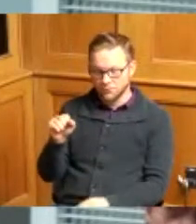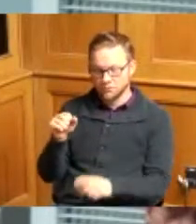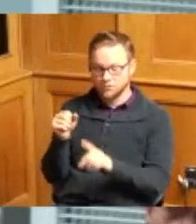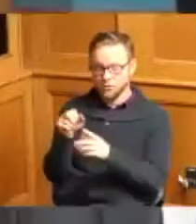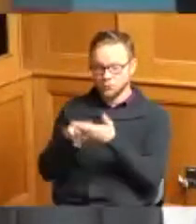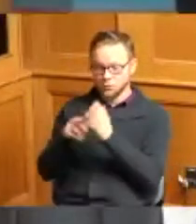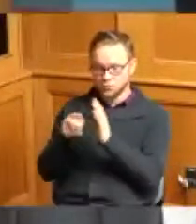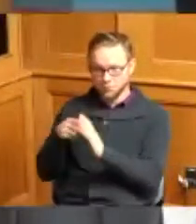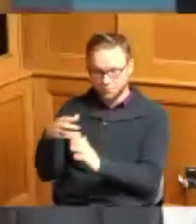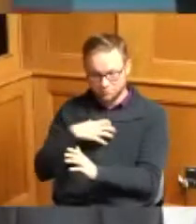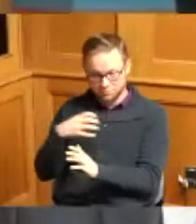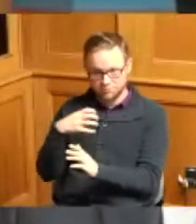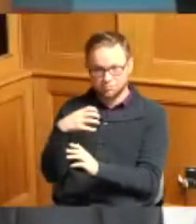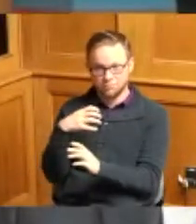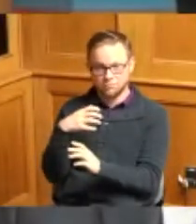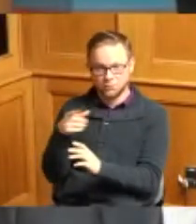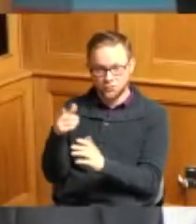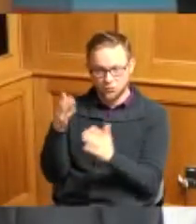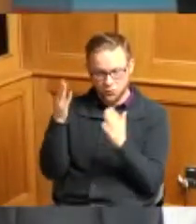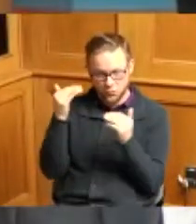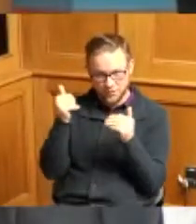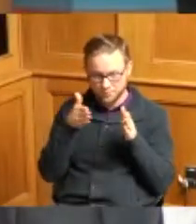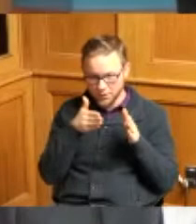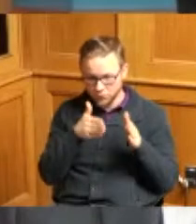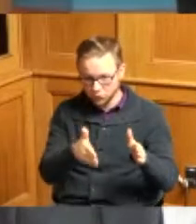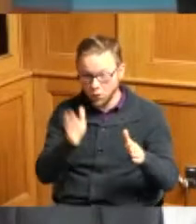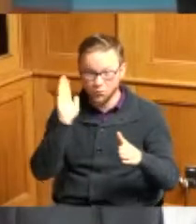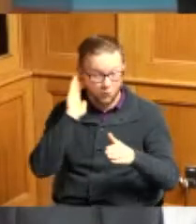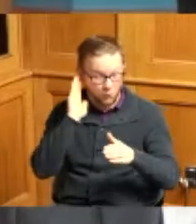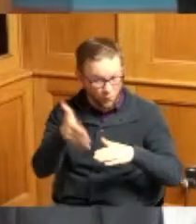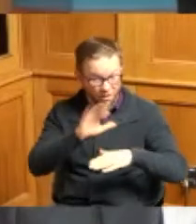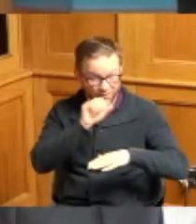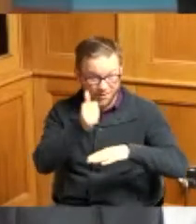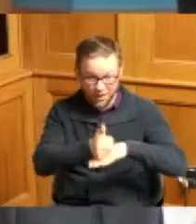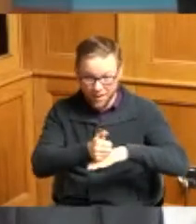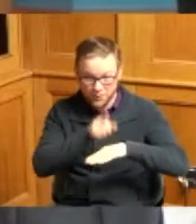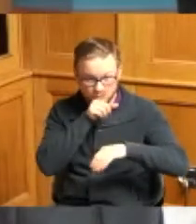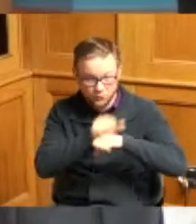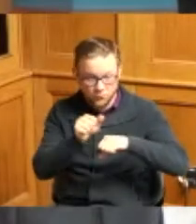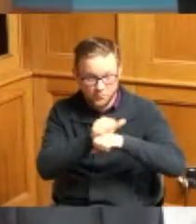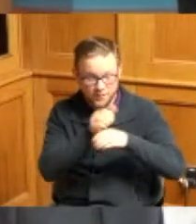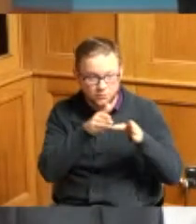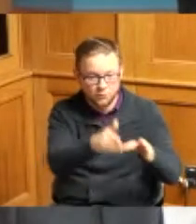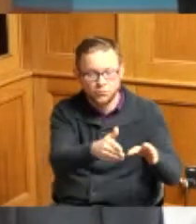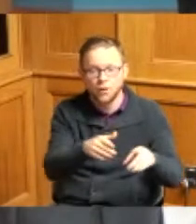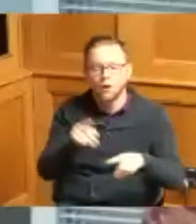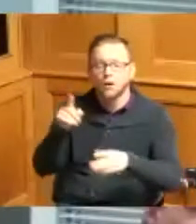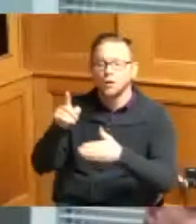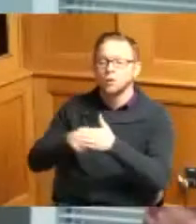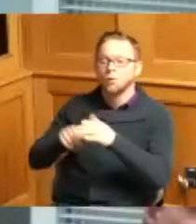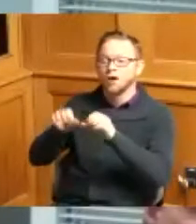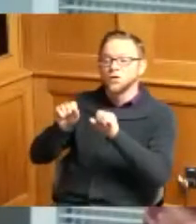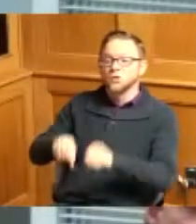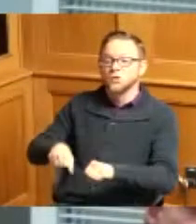that you anticipate a road going in on this property what could be done on this property